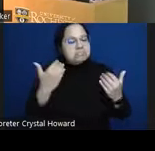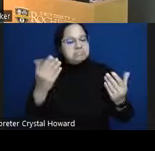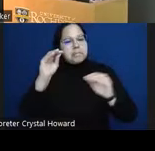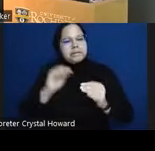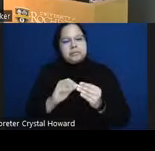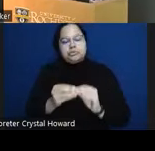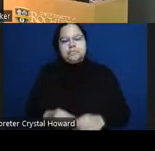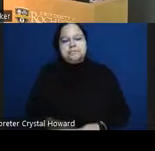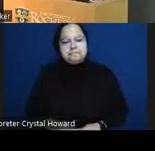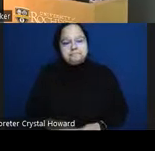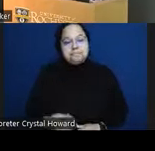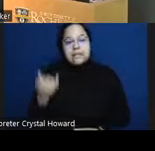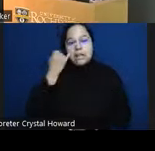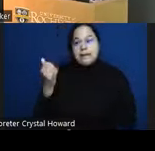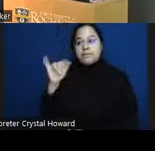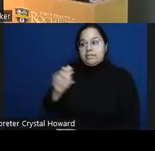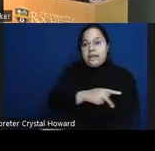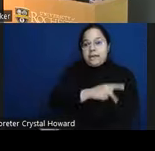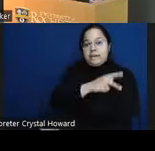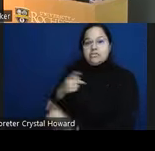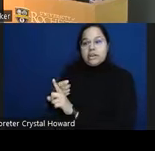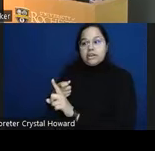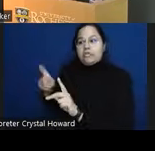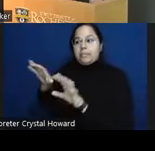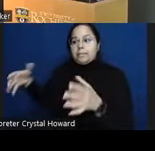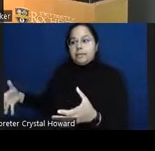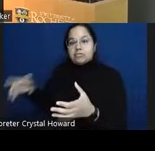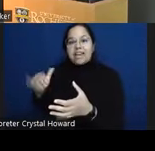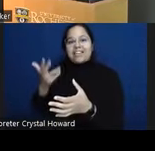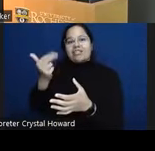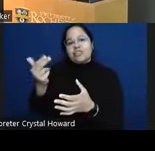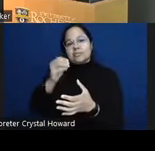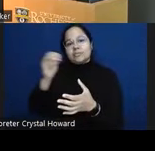from a population that had about a 133% attempt rate that would mean if we applied this test to